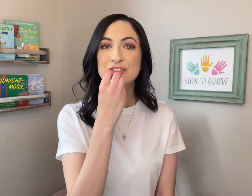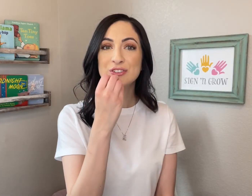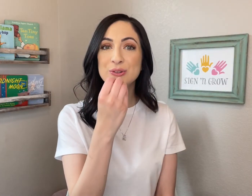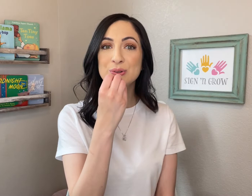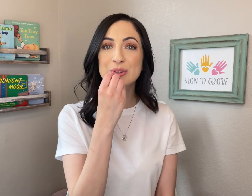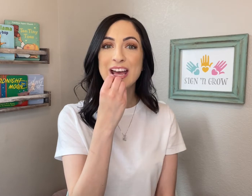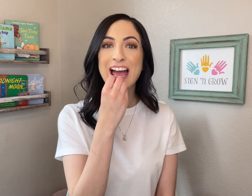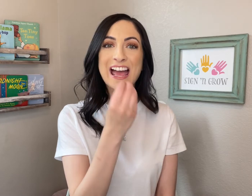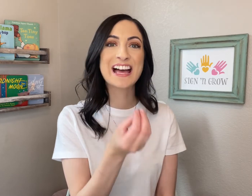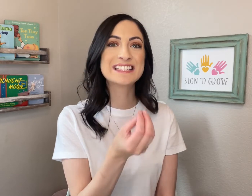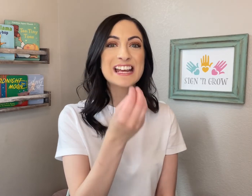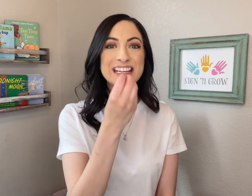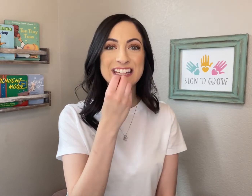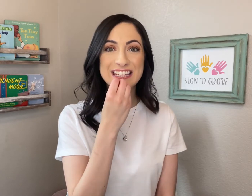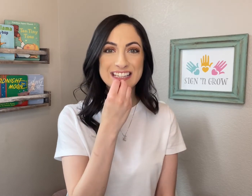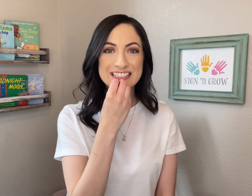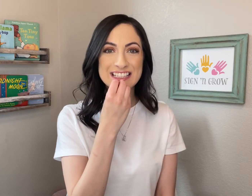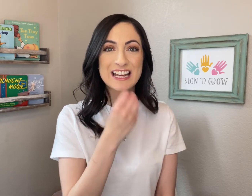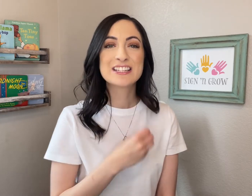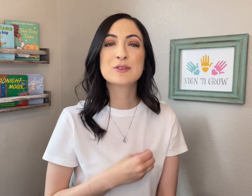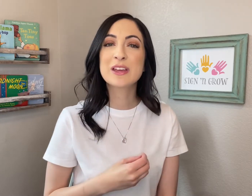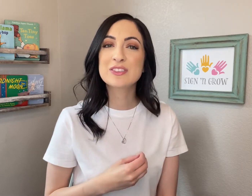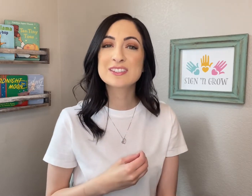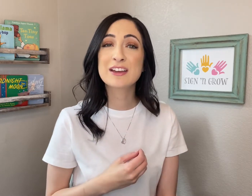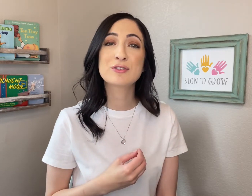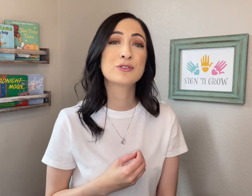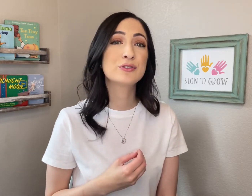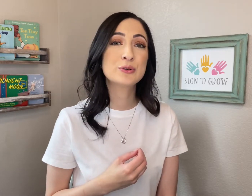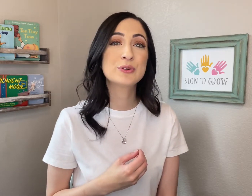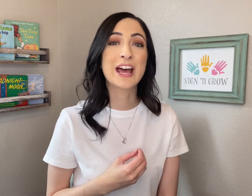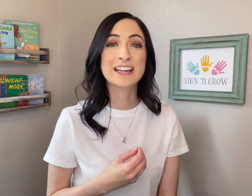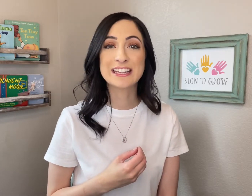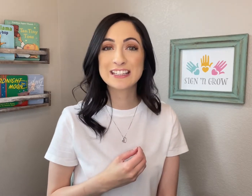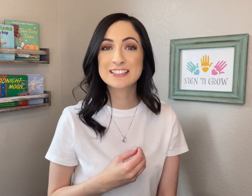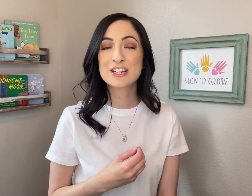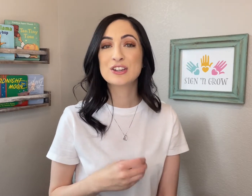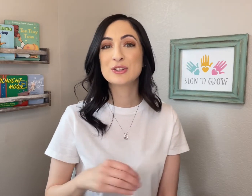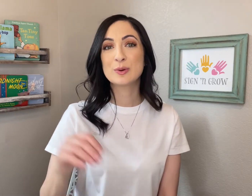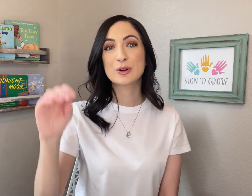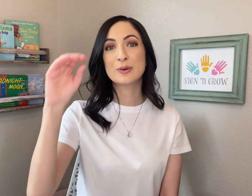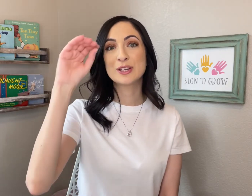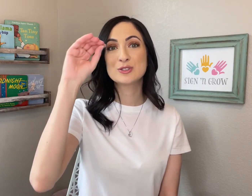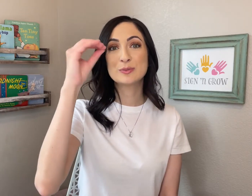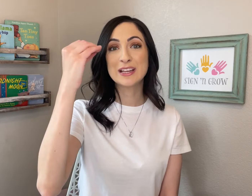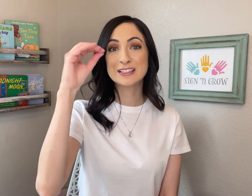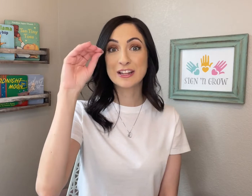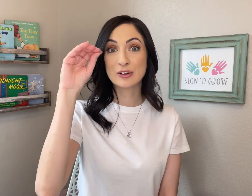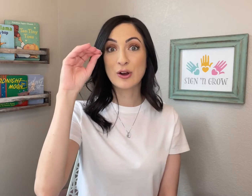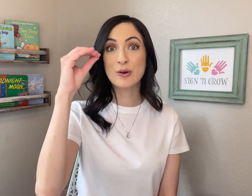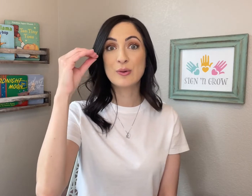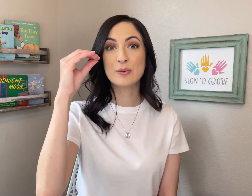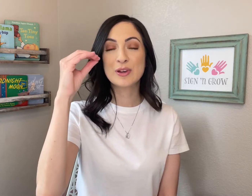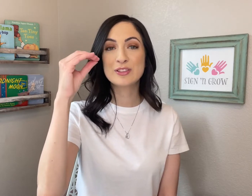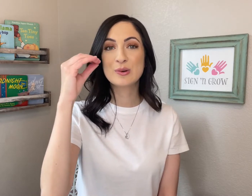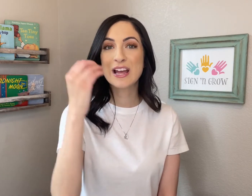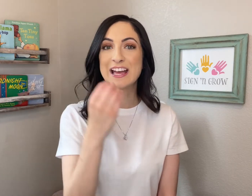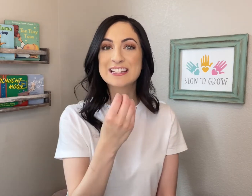FOOD and EAT. To make the sign for FOOD and EAT, you are going to make a letter "O" with your hand,